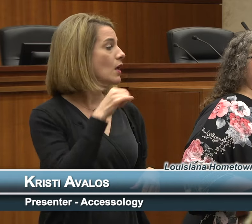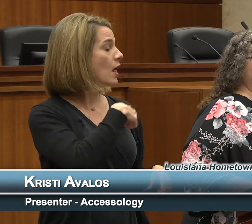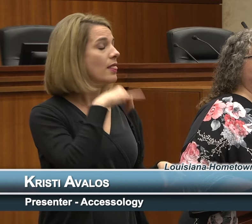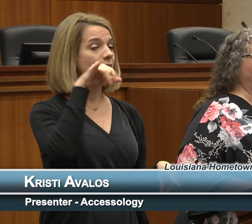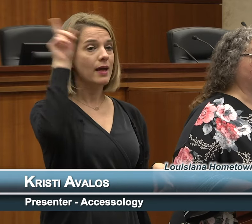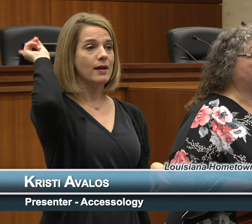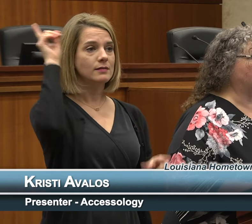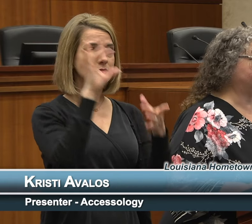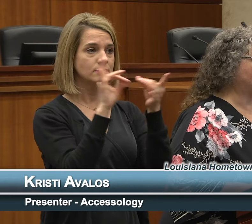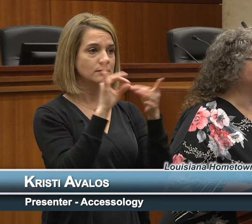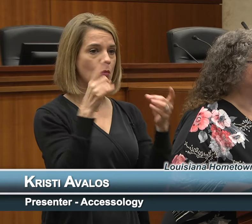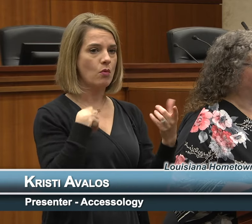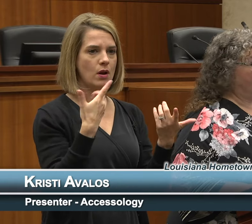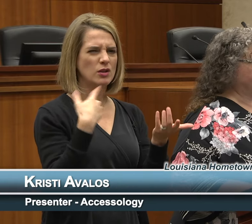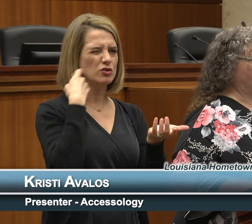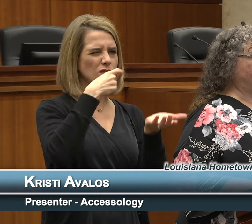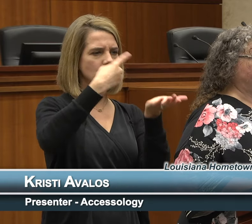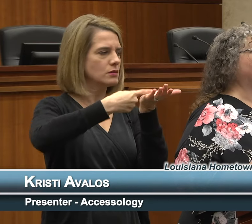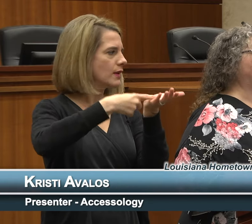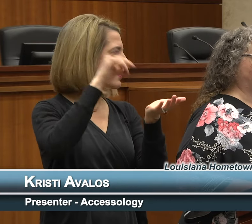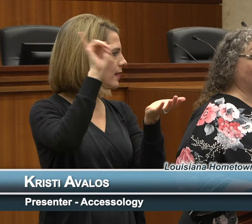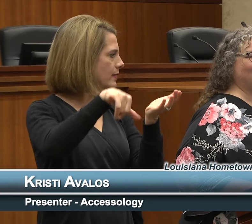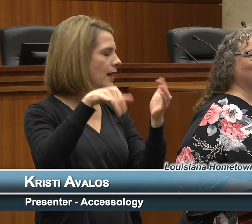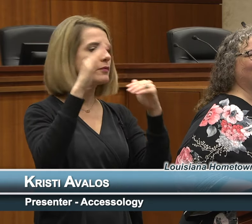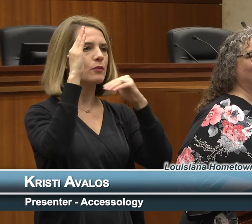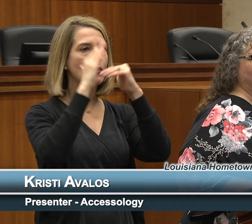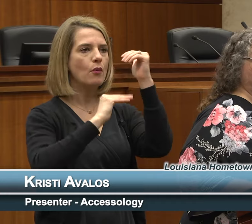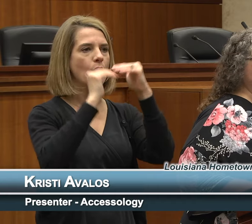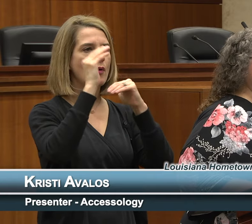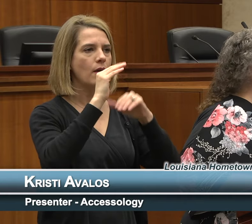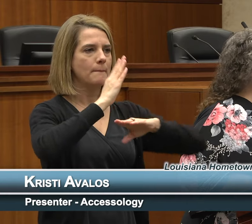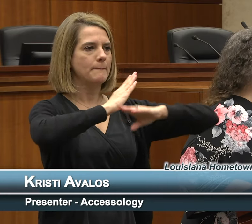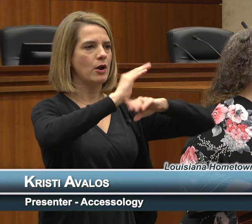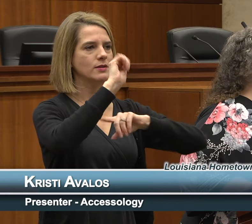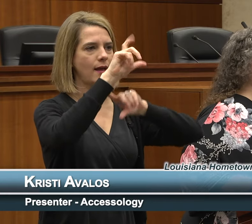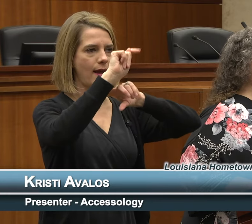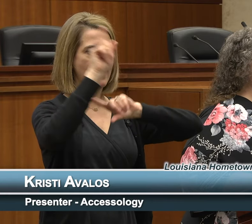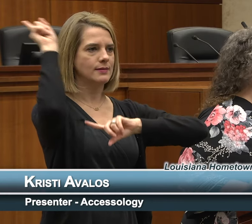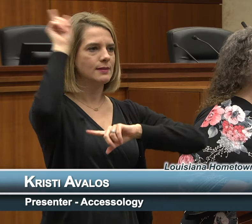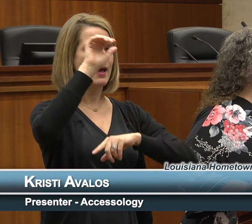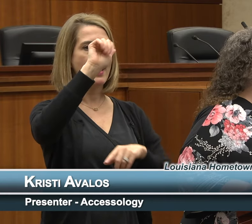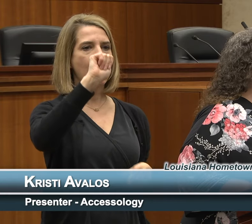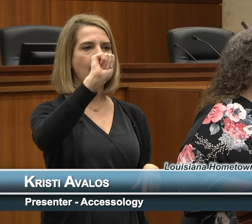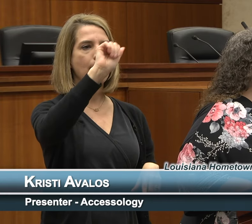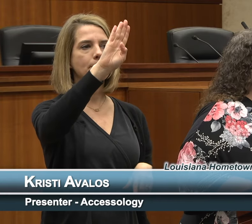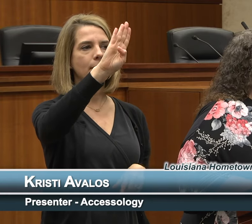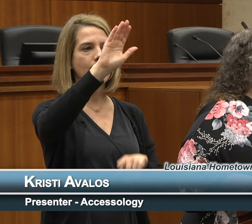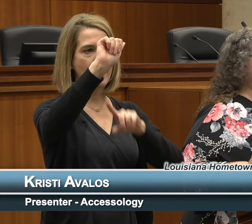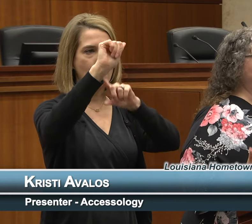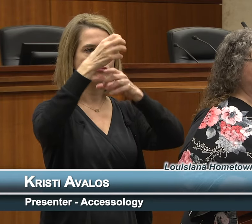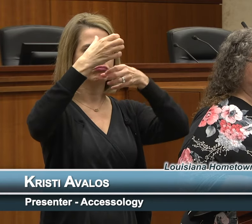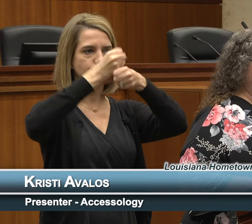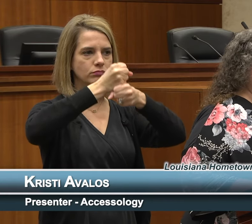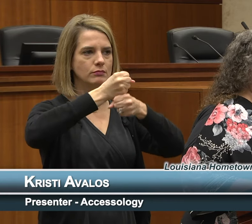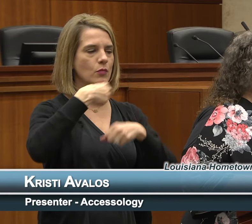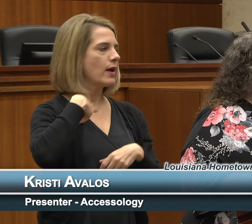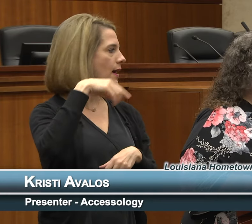the Architectural Barrier Act which is known as the ABA so we have the ABA and the ADA. So the